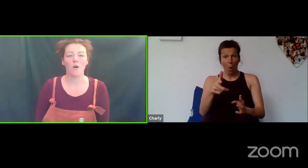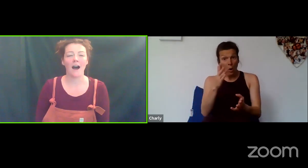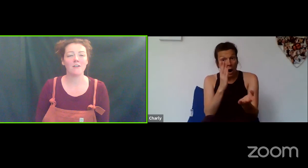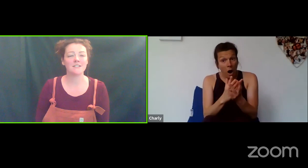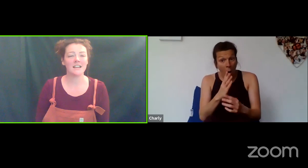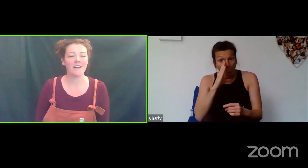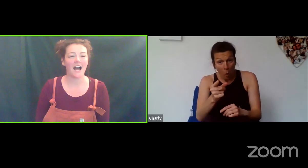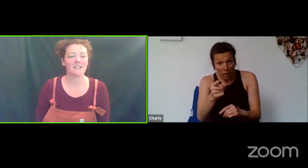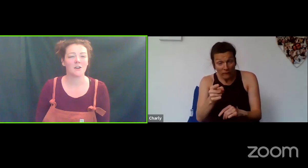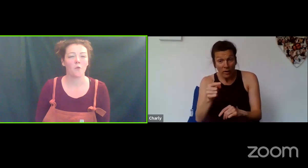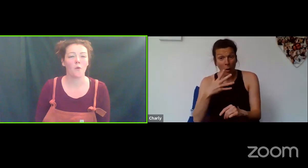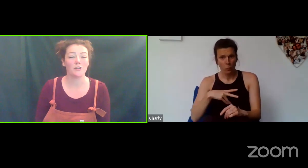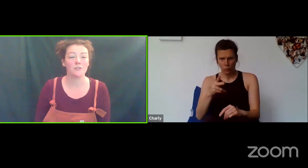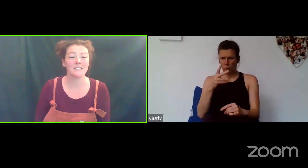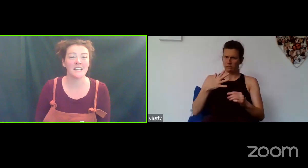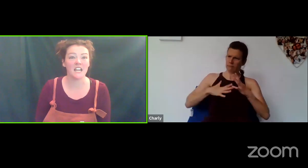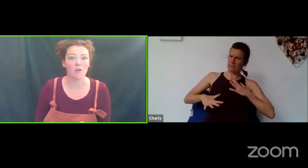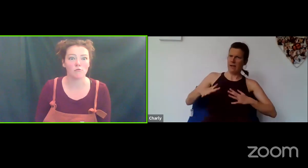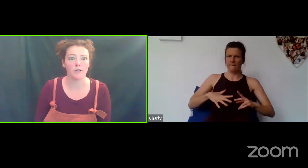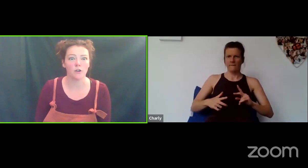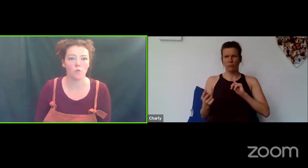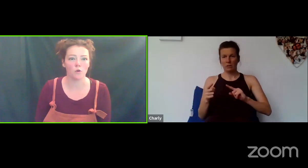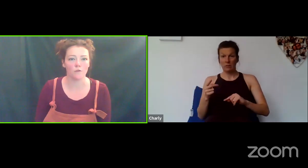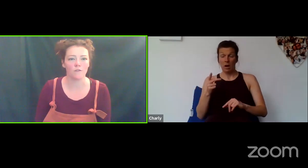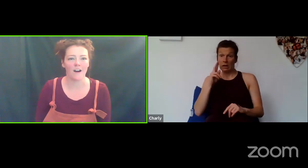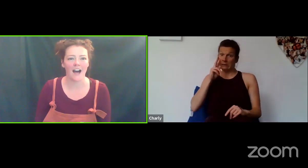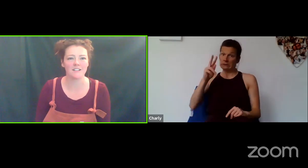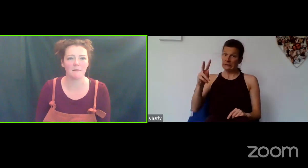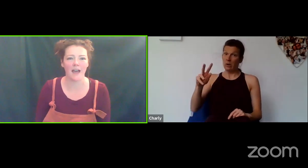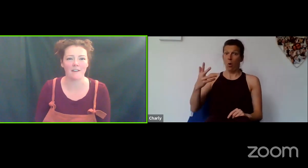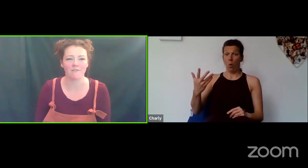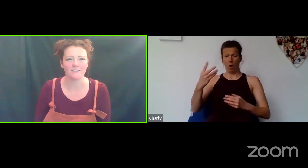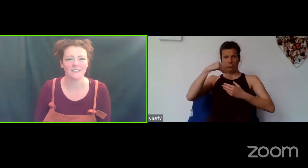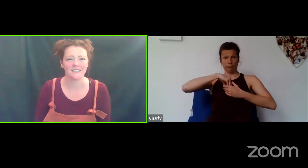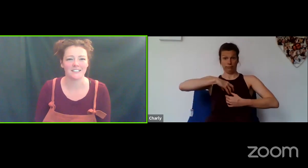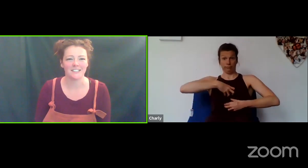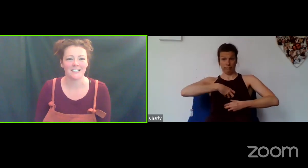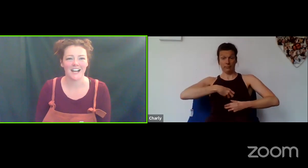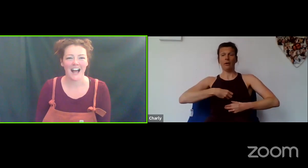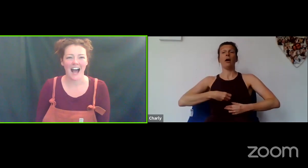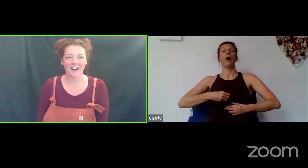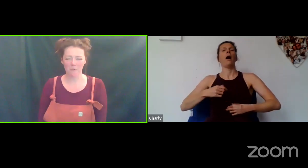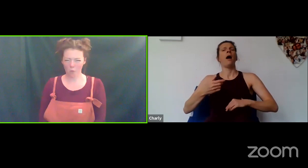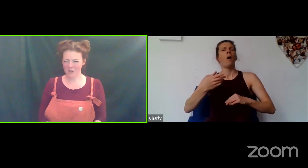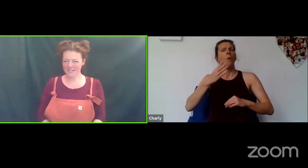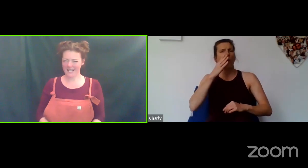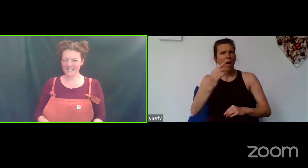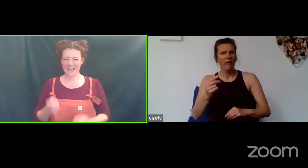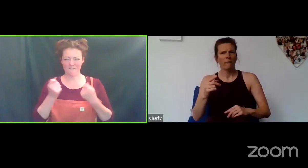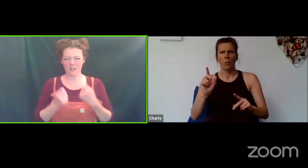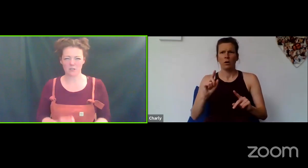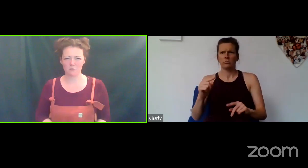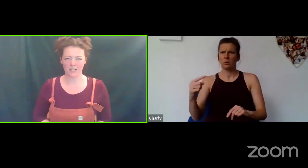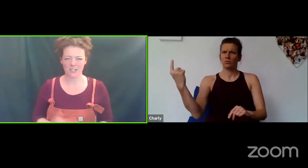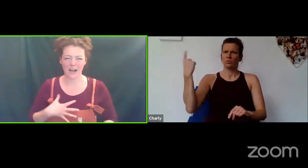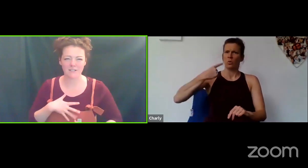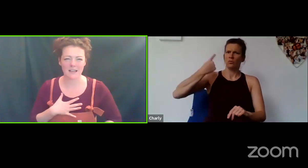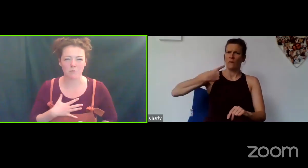So, how do they react when you see a real Wolf? How do they behave?